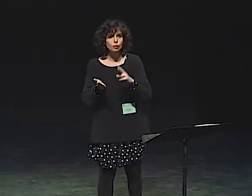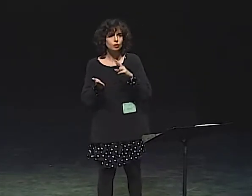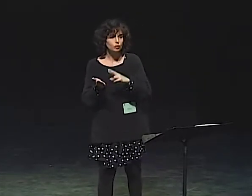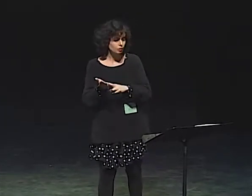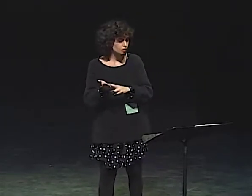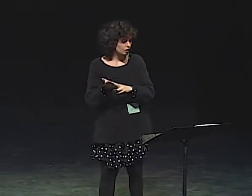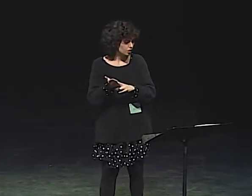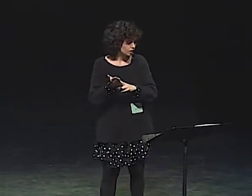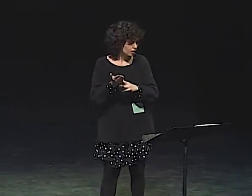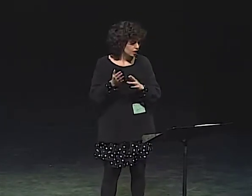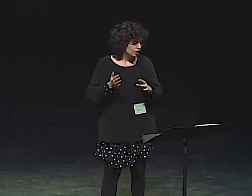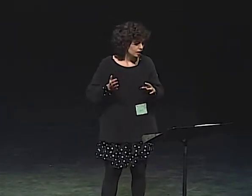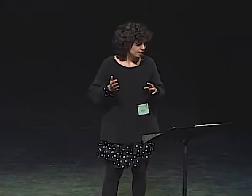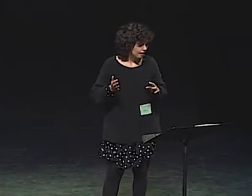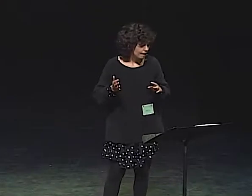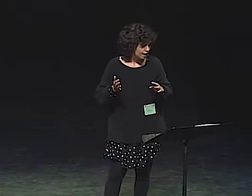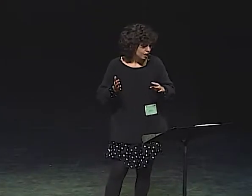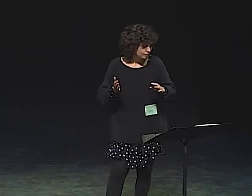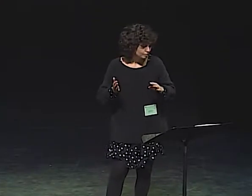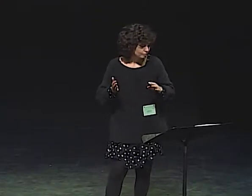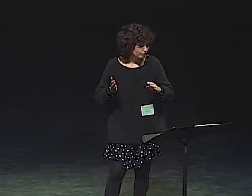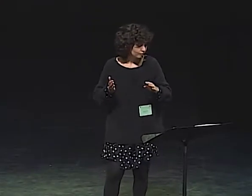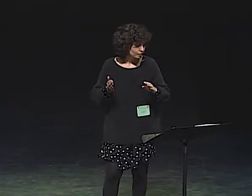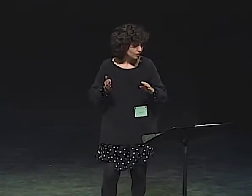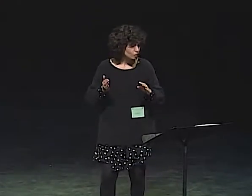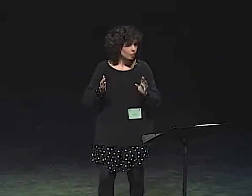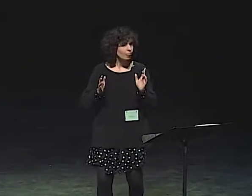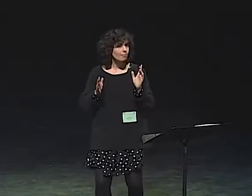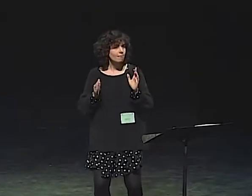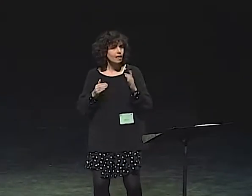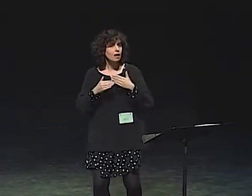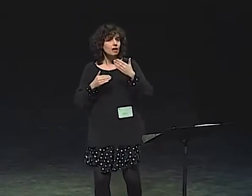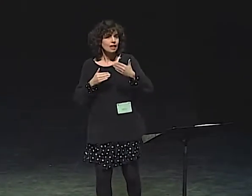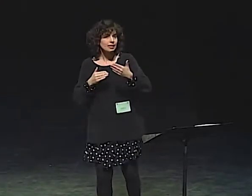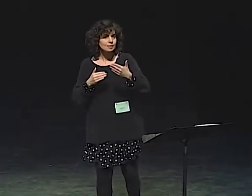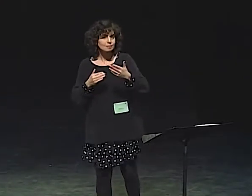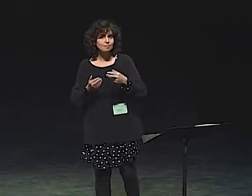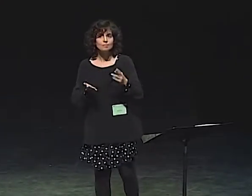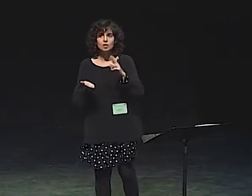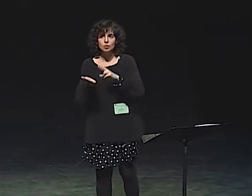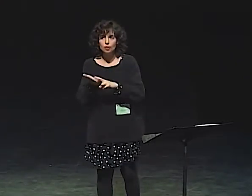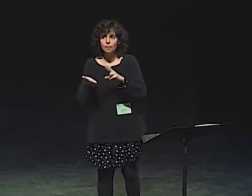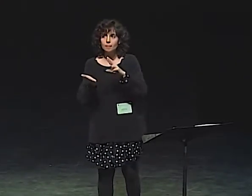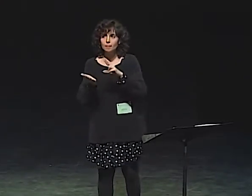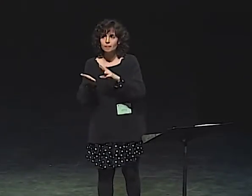AND WHEN SHE SIGNS THE SIGN FOR "MOTHER," FOR EXAMPLE, SHE ONLY SIGNS-- ONLY CONTACTS HER CHIN ONCE